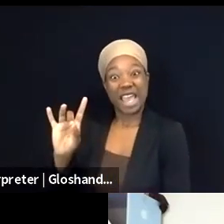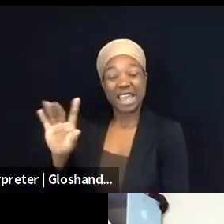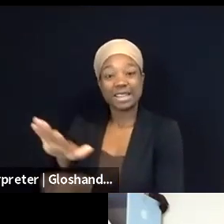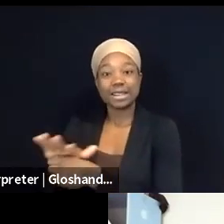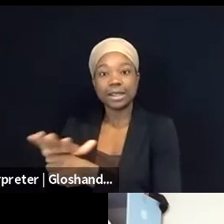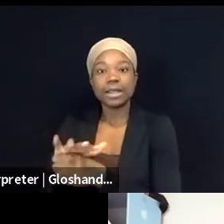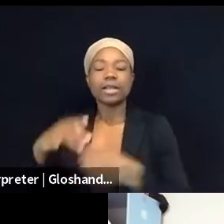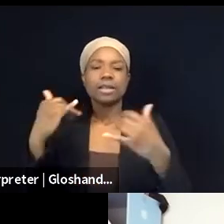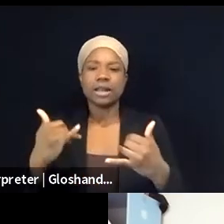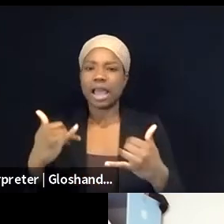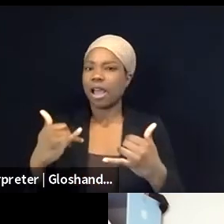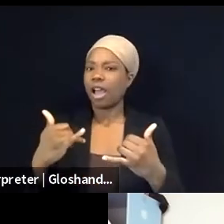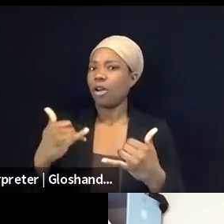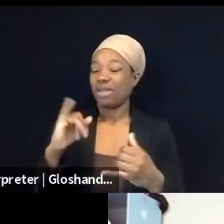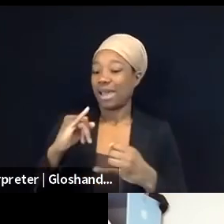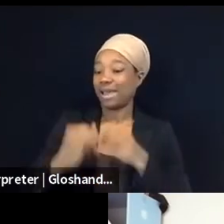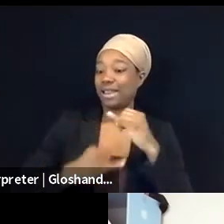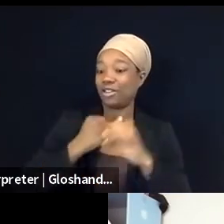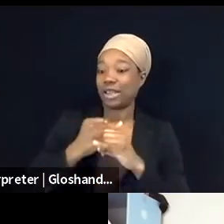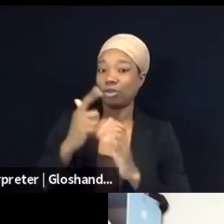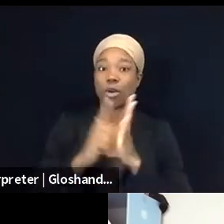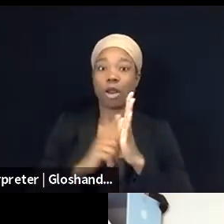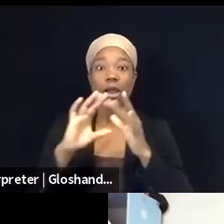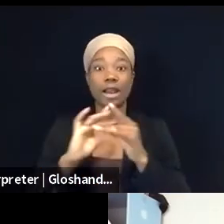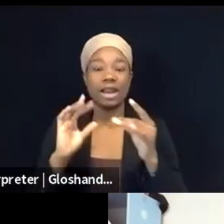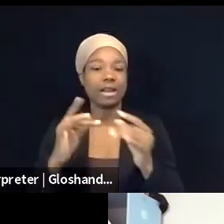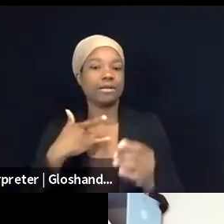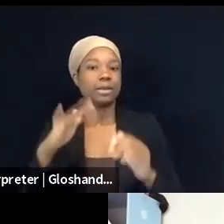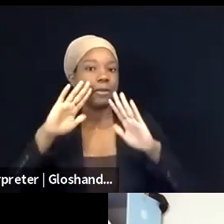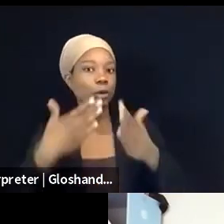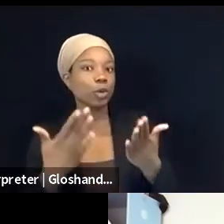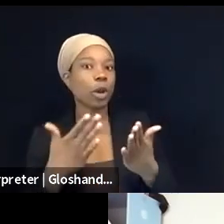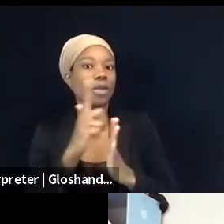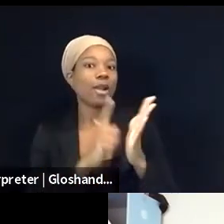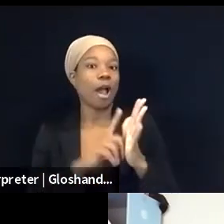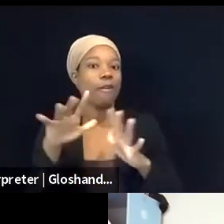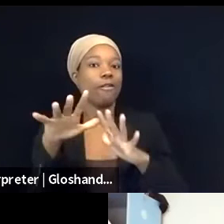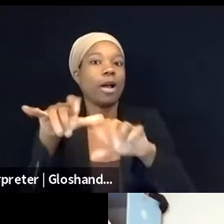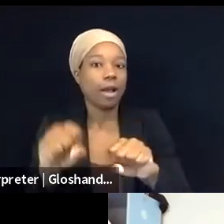narratives that have really focused on the law of occupation and speaking much more about, you know,